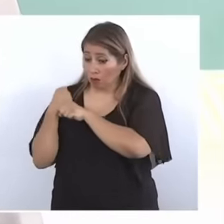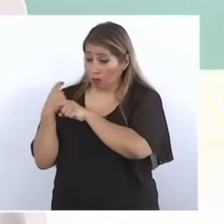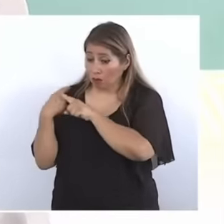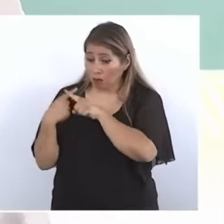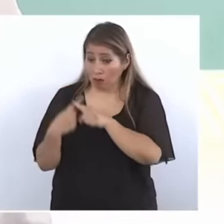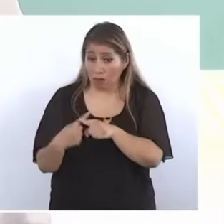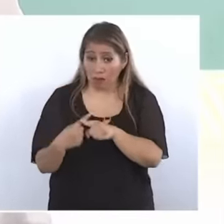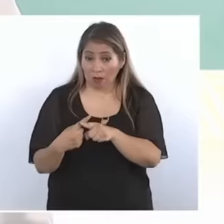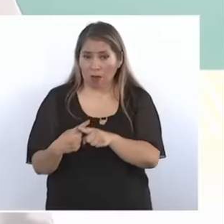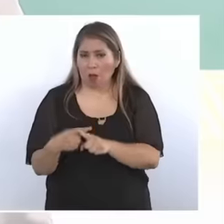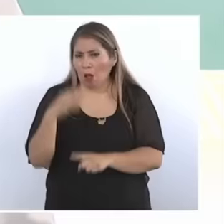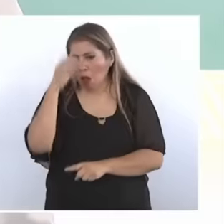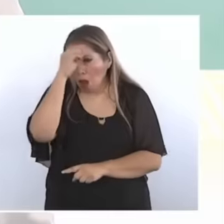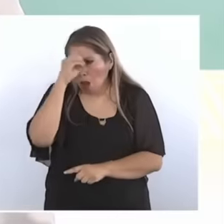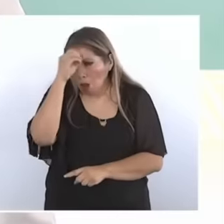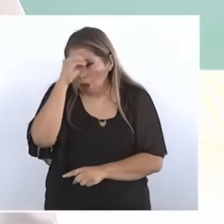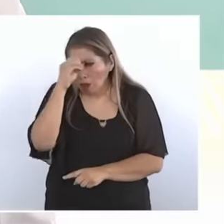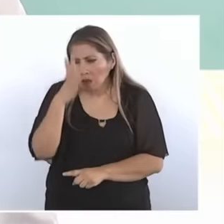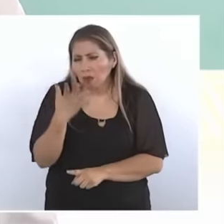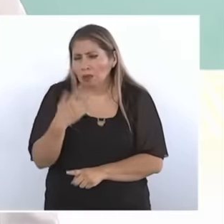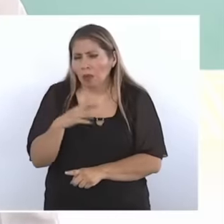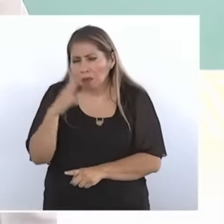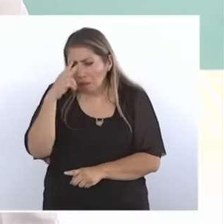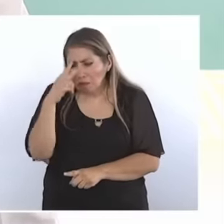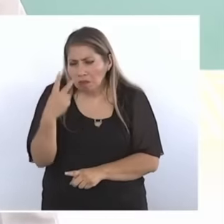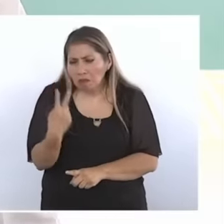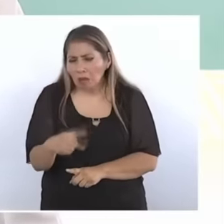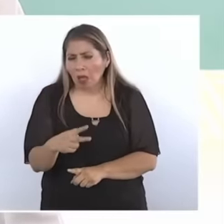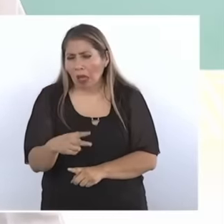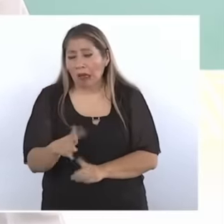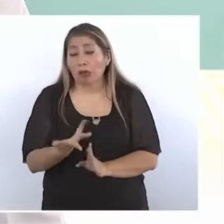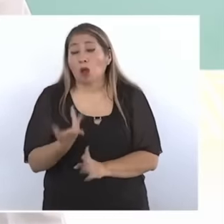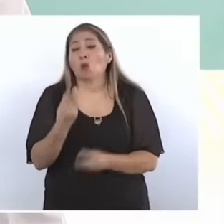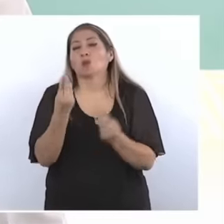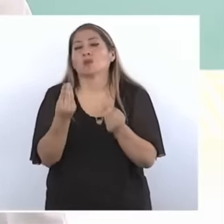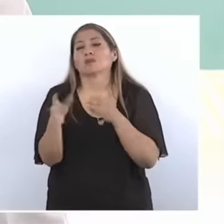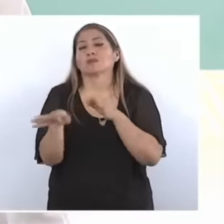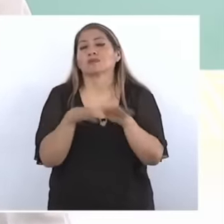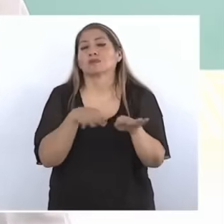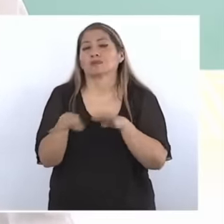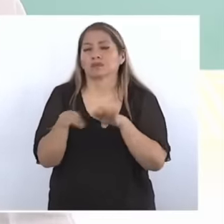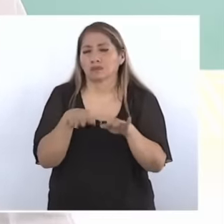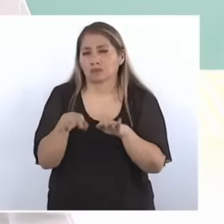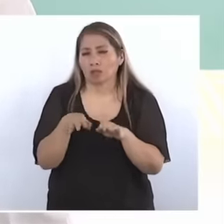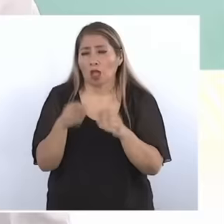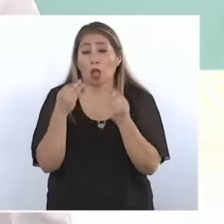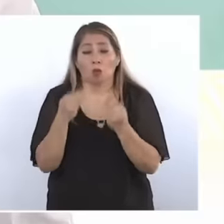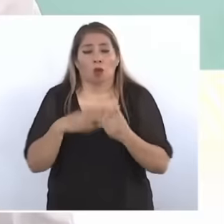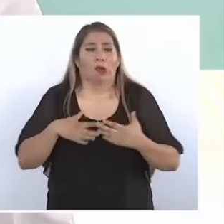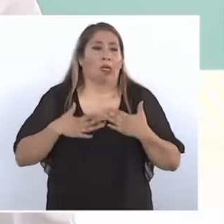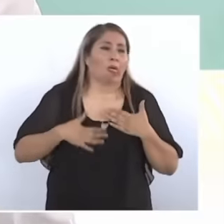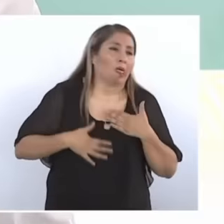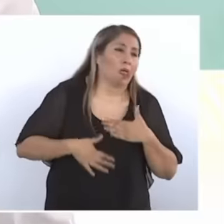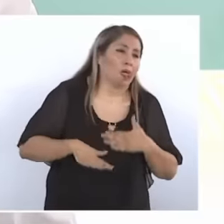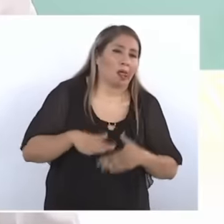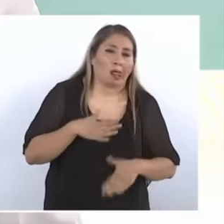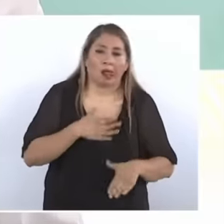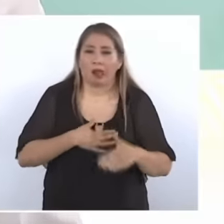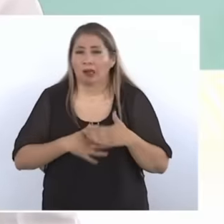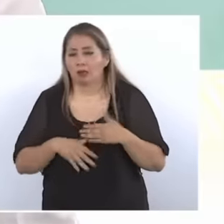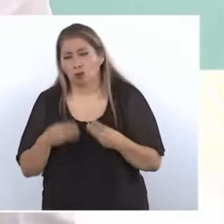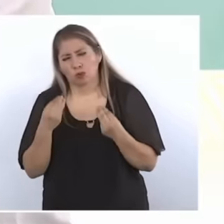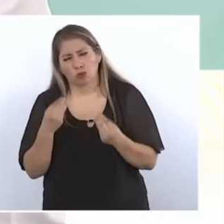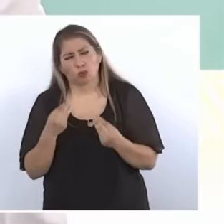done to millions of Mexicans, it has meant a lot of work, a lot of fatigue, don't think